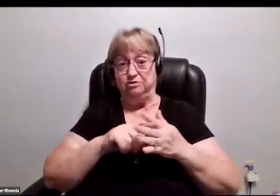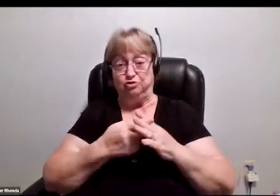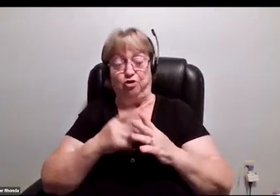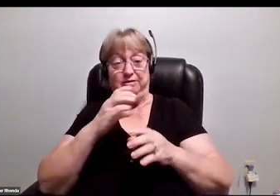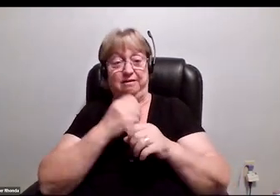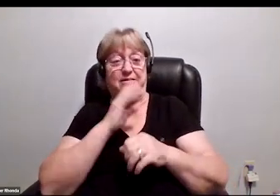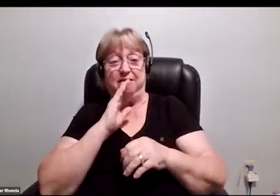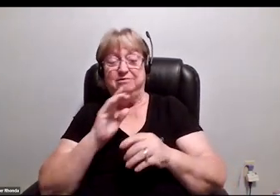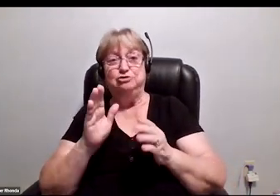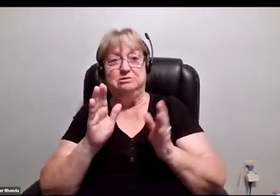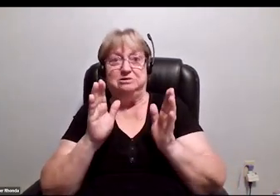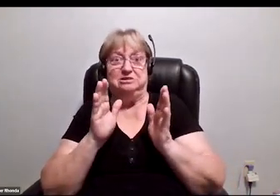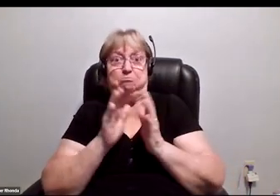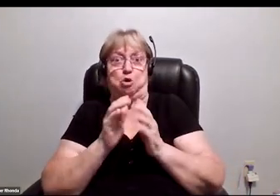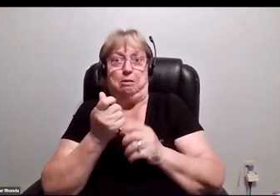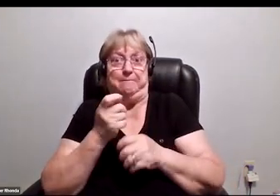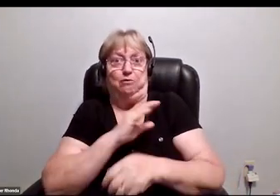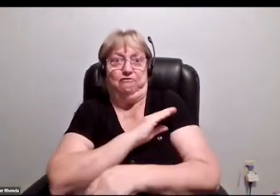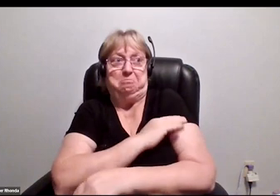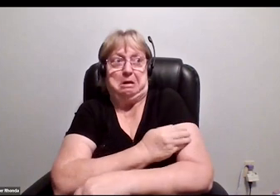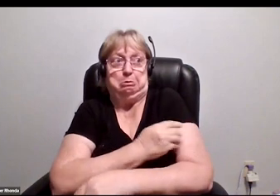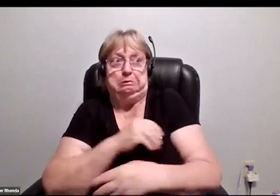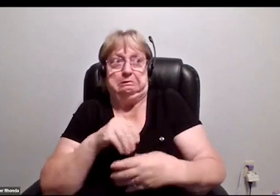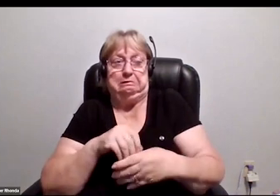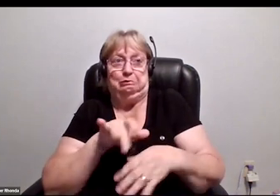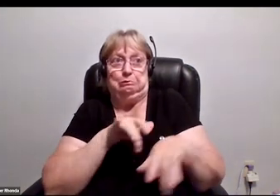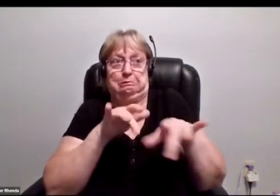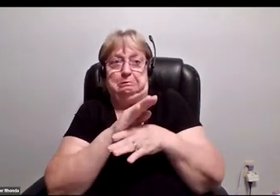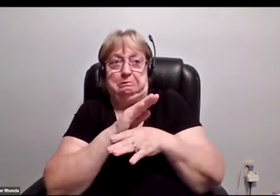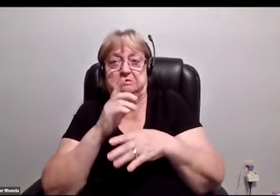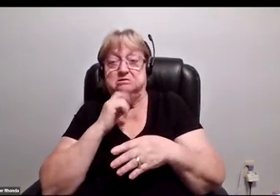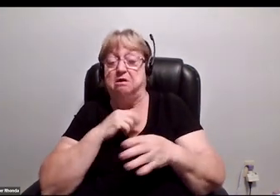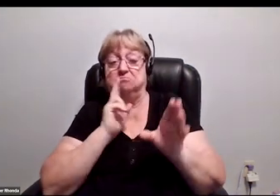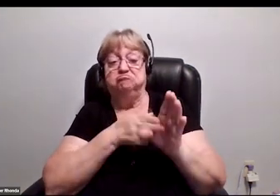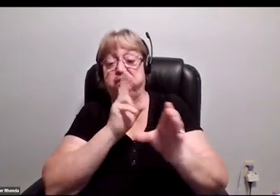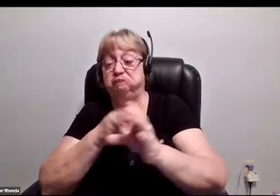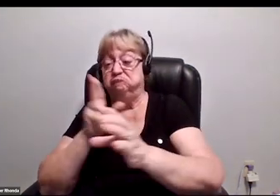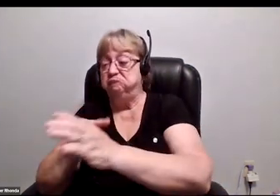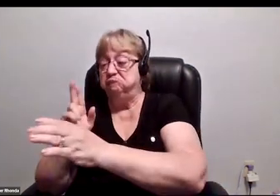even just like, a small modicum of power in the reporting industry was to start joining as many boards as possible.